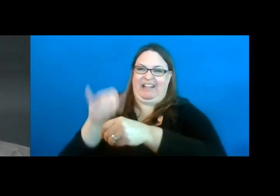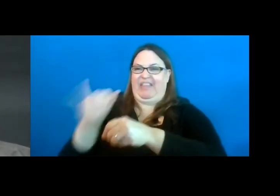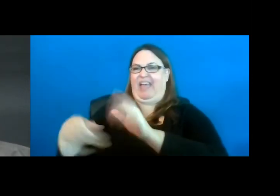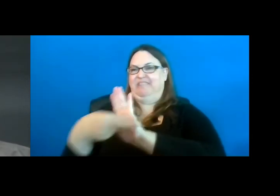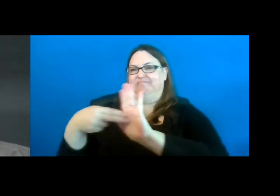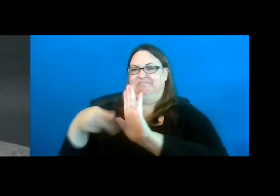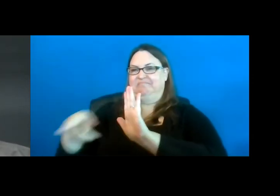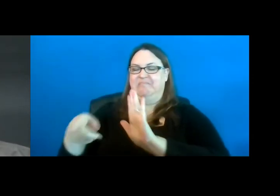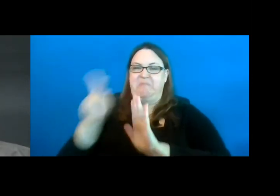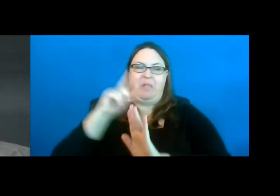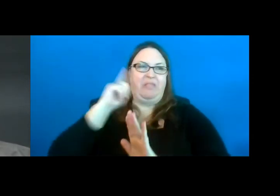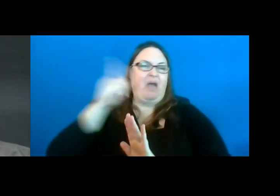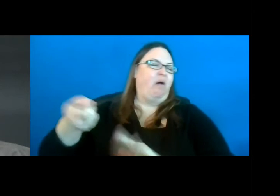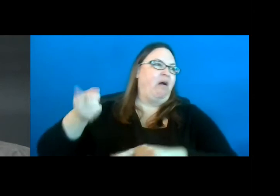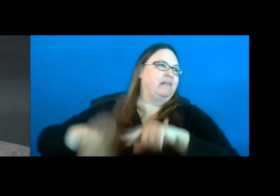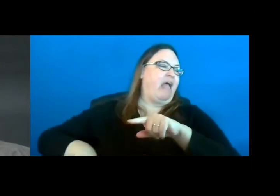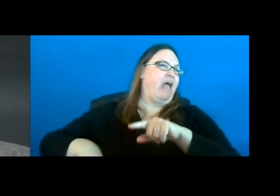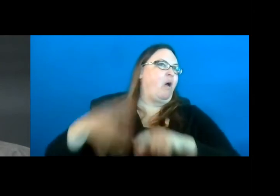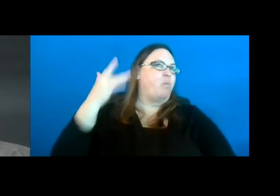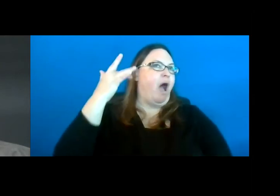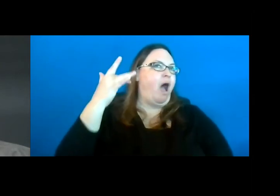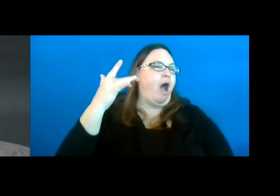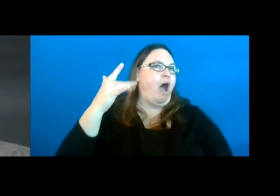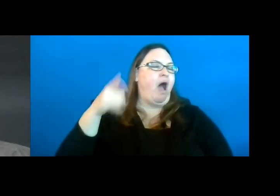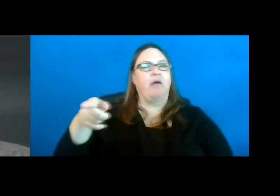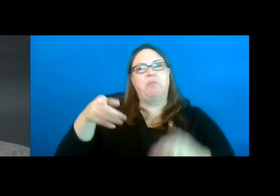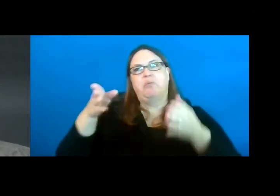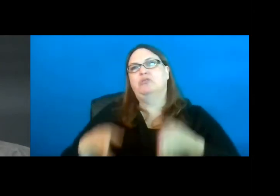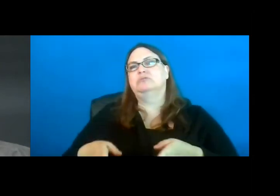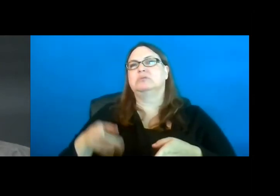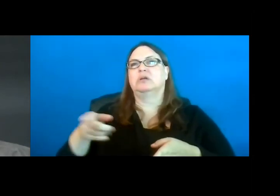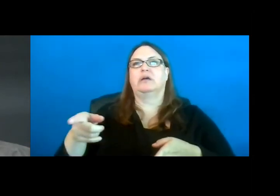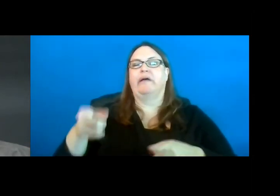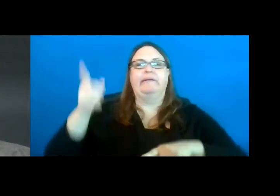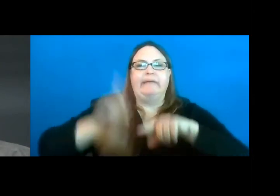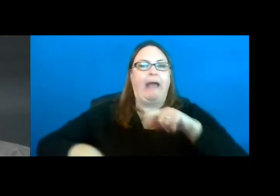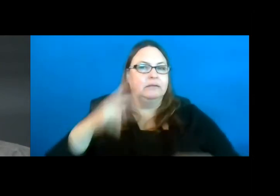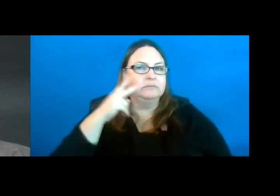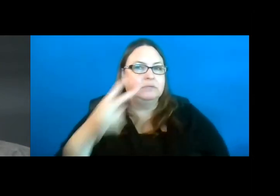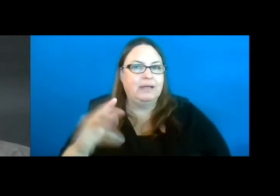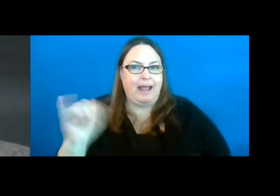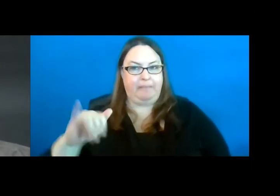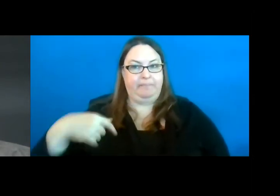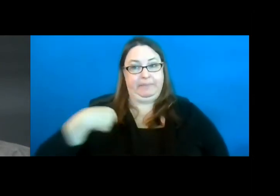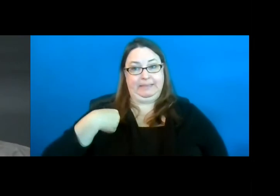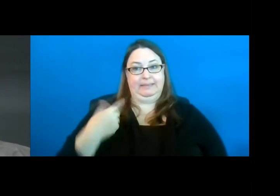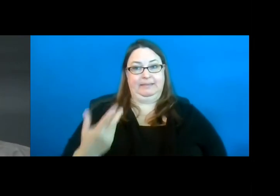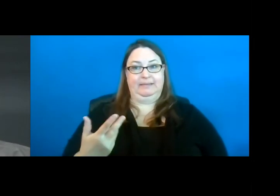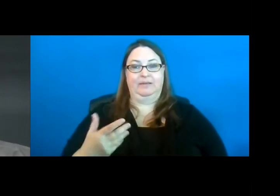“Oh, they can’t do that” because this person can't see, such as myself, or is a